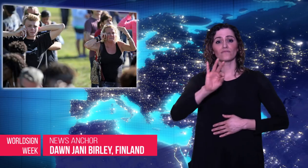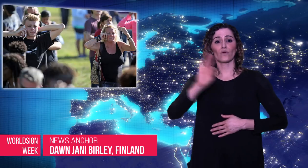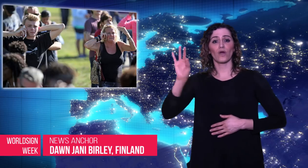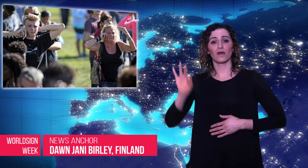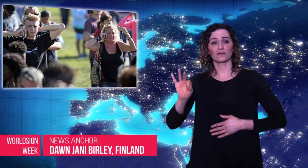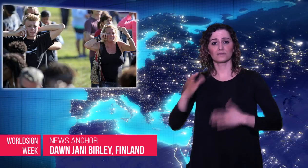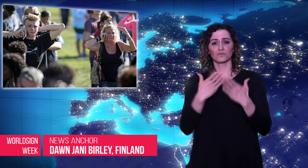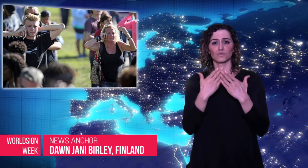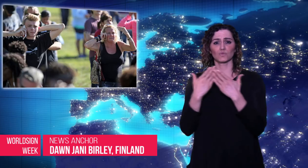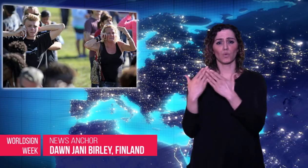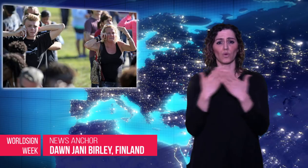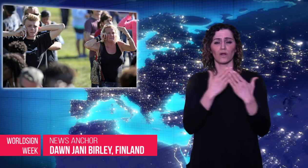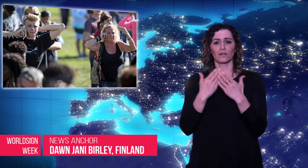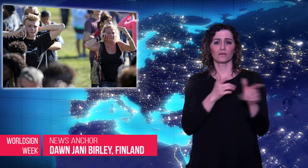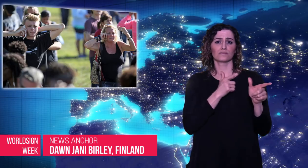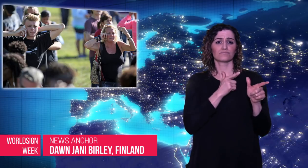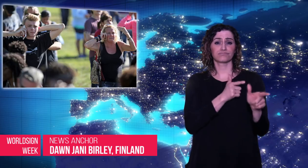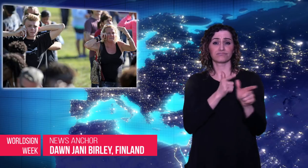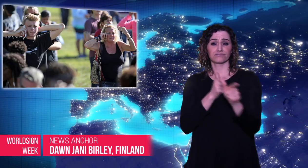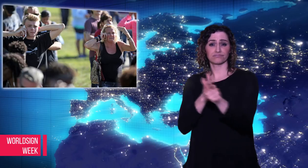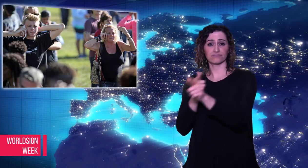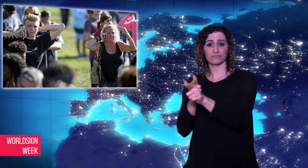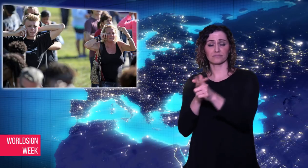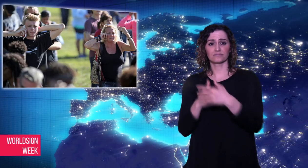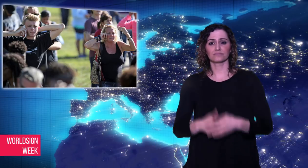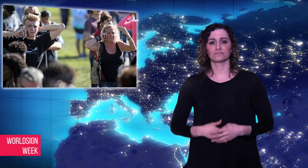Dawn: Florida school shooting